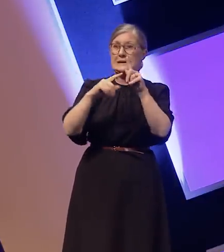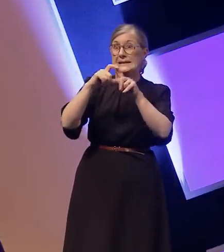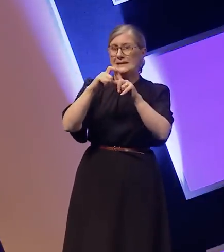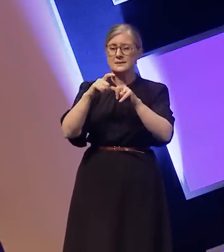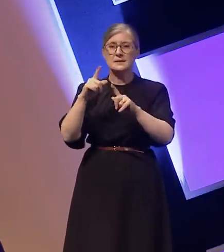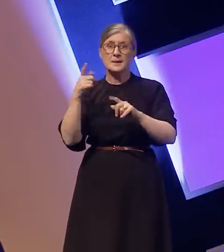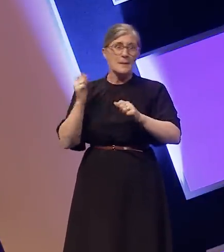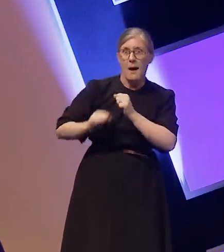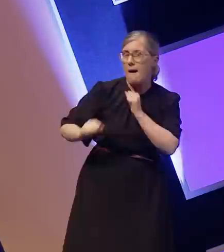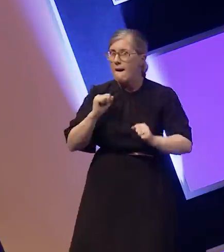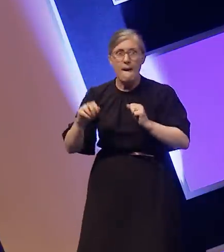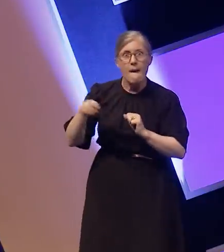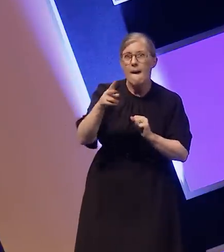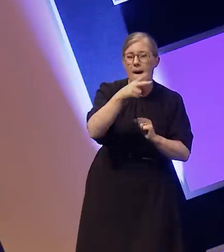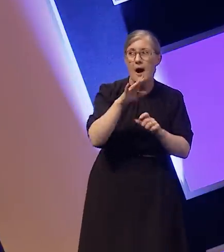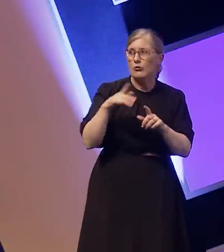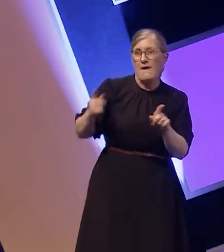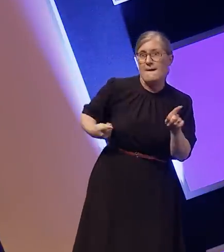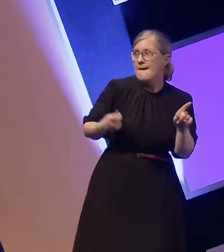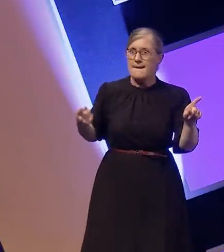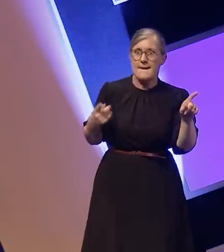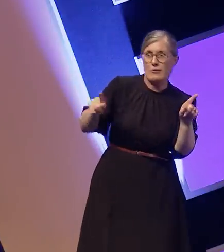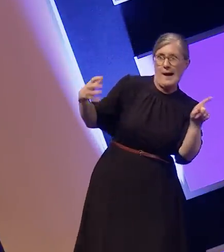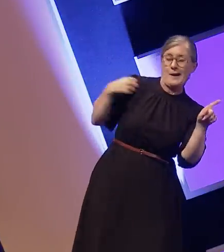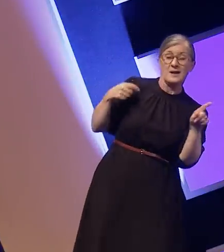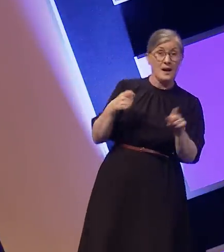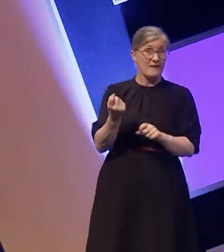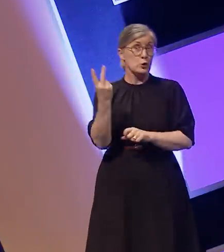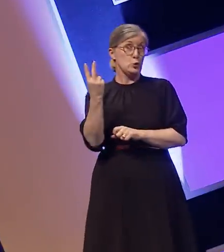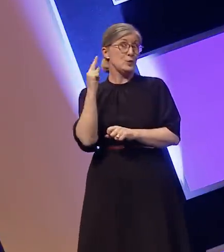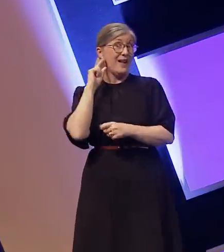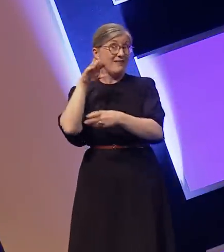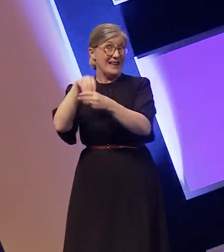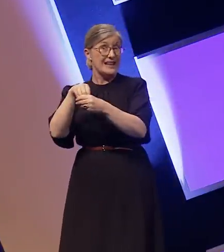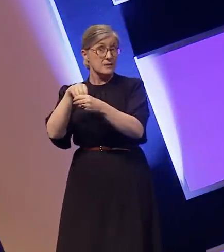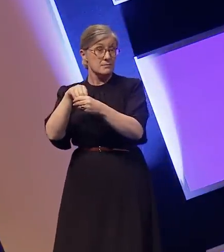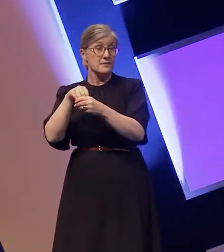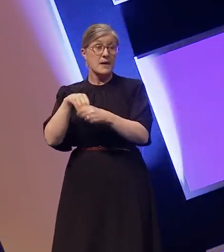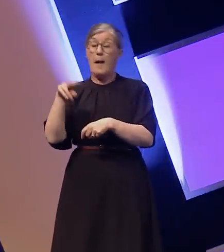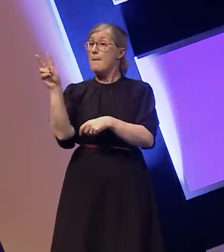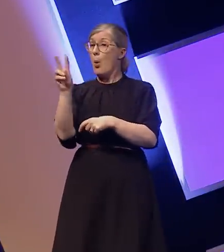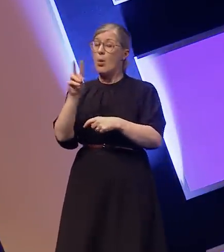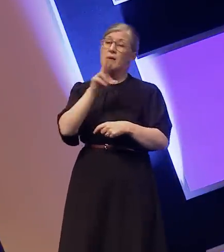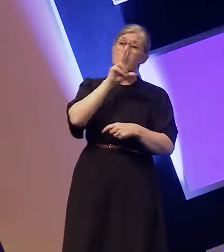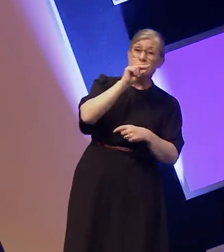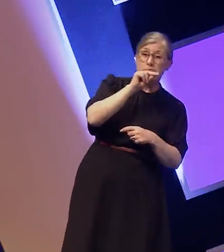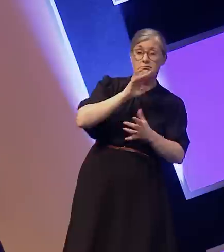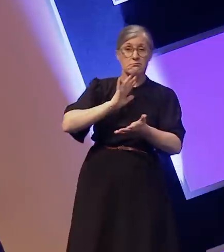the run and avoid being found as long as possible. The pair used BSL and spoke to each other